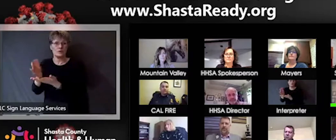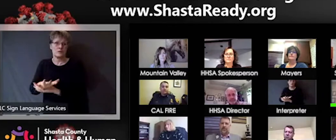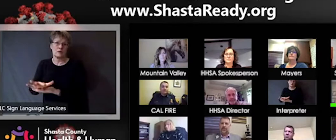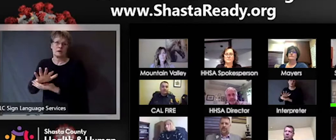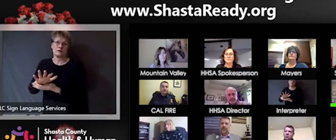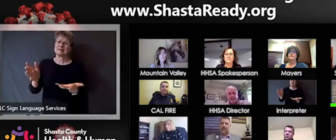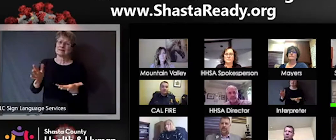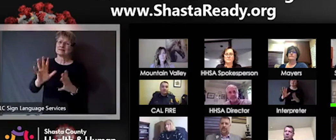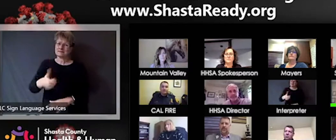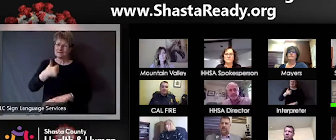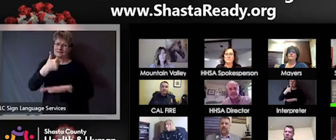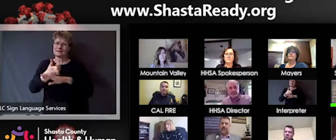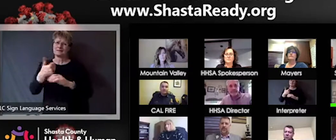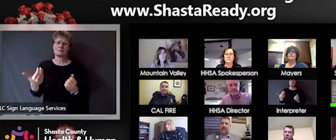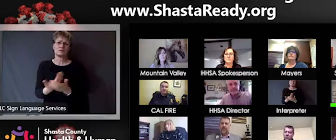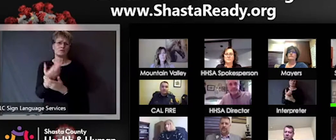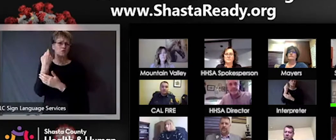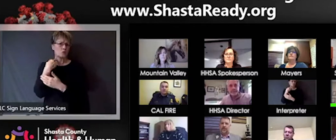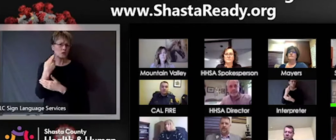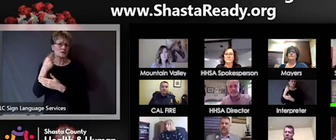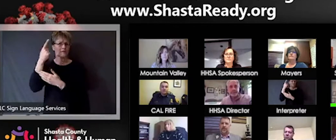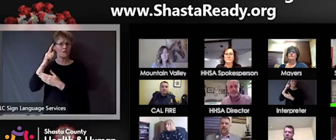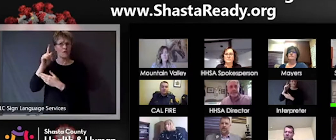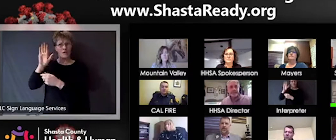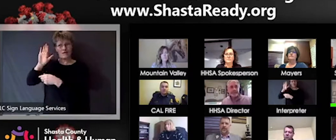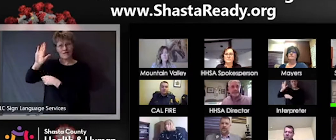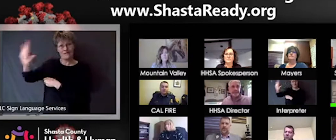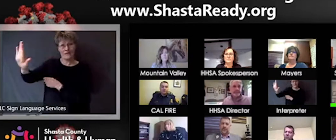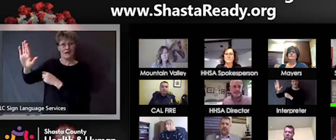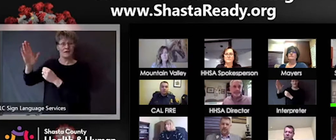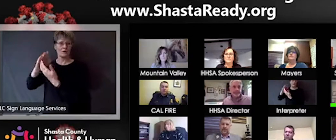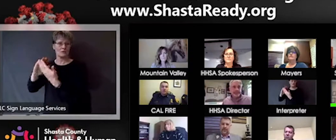you re-enter our community and so if that's something that has to happen we